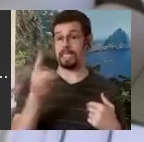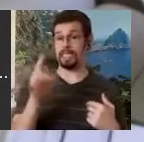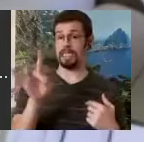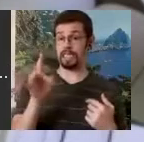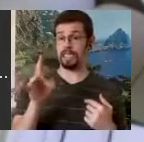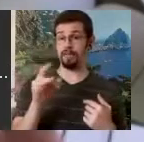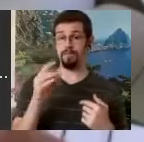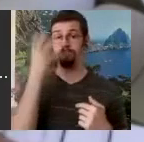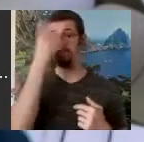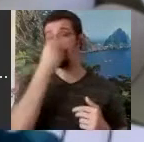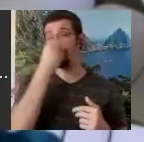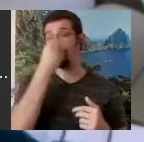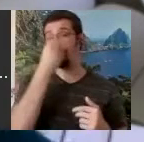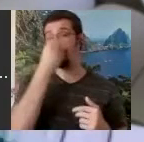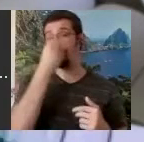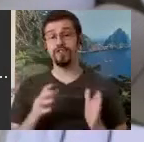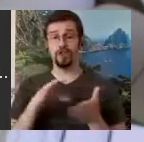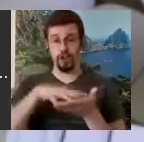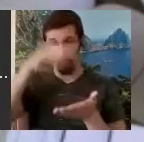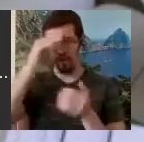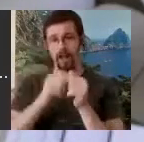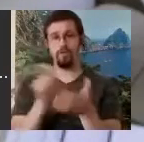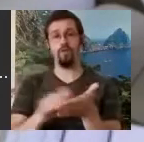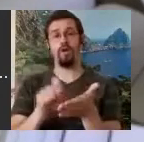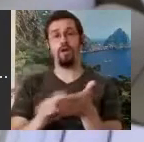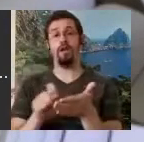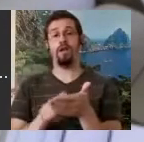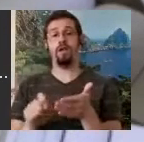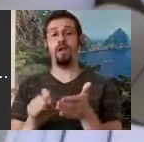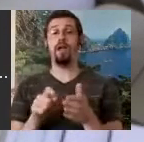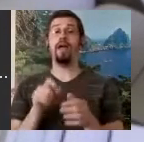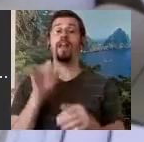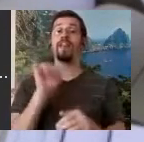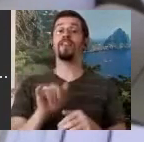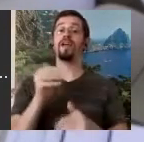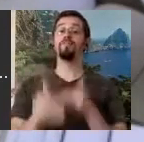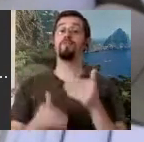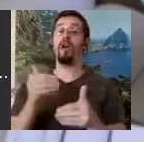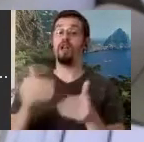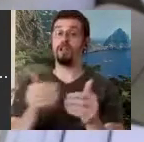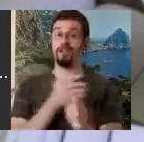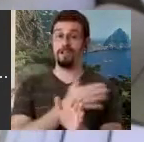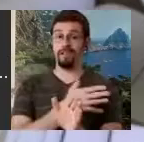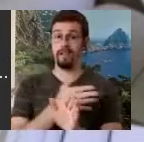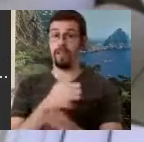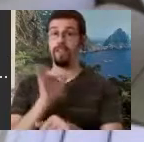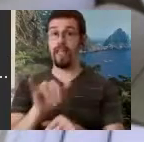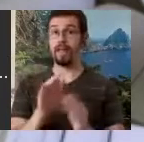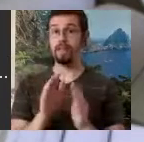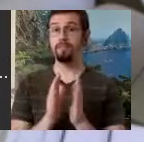dance and through that process this book became out-of-date. Now I know that